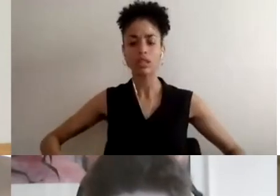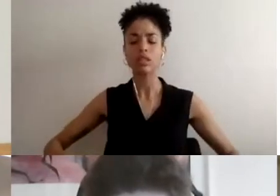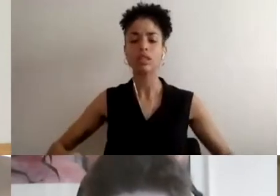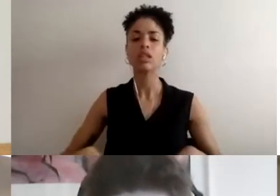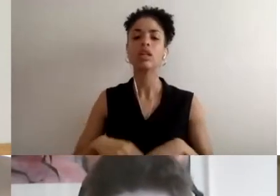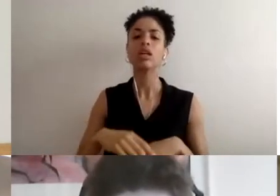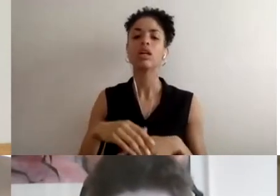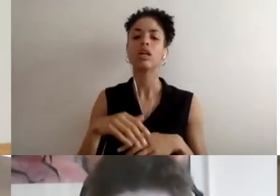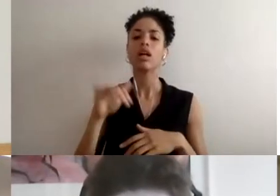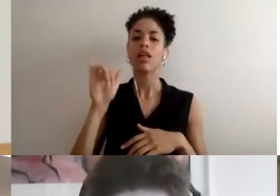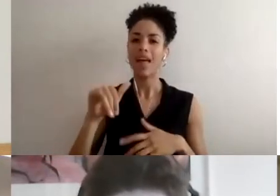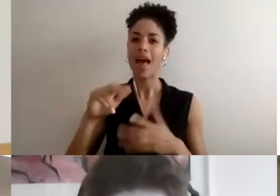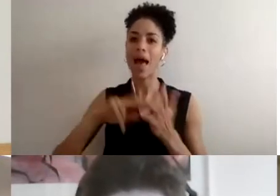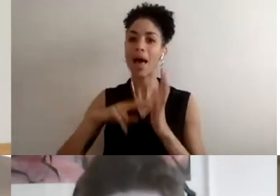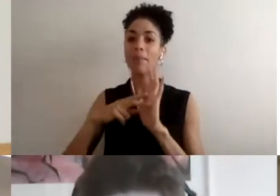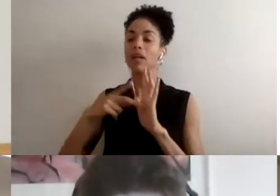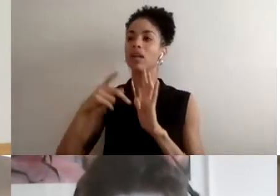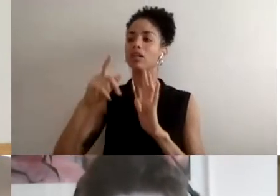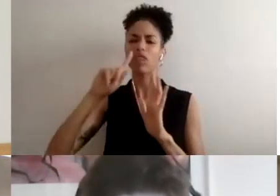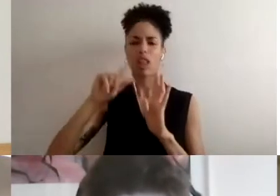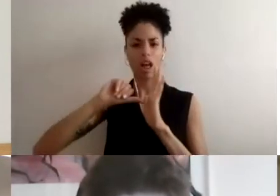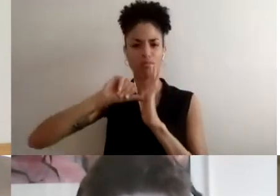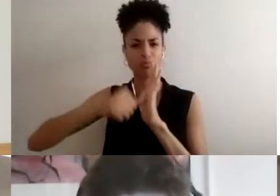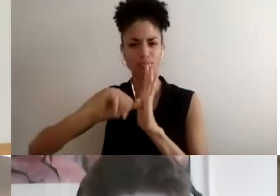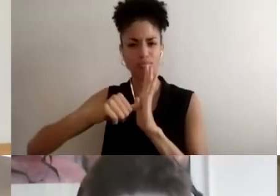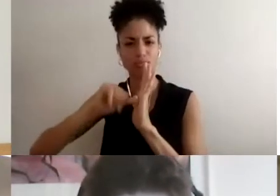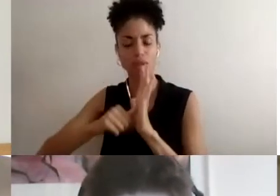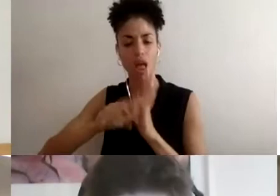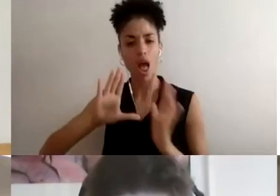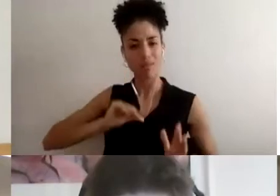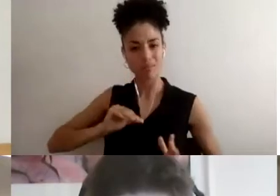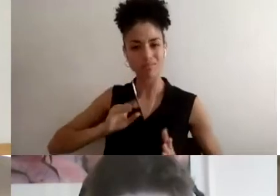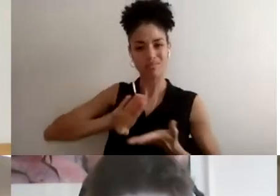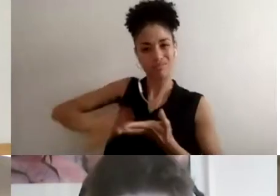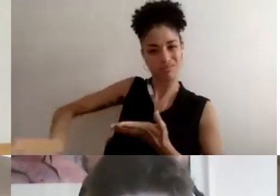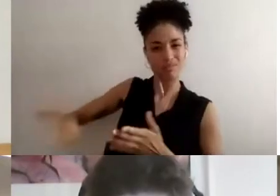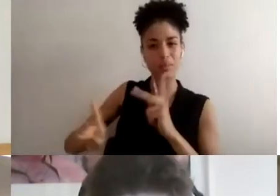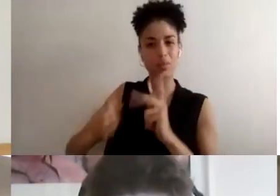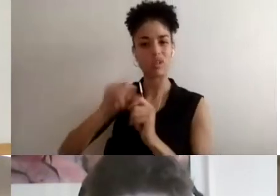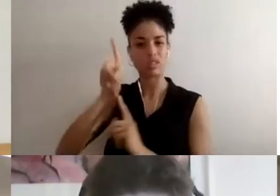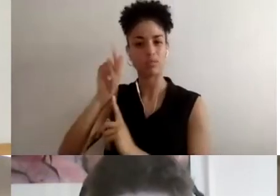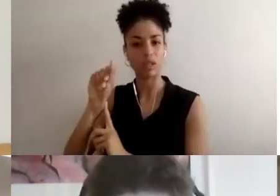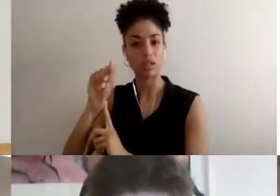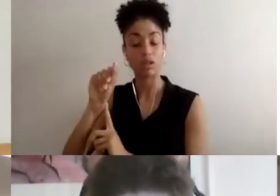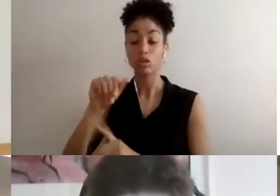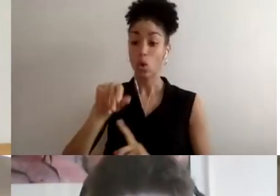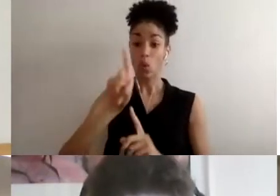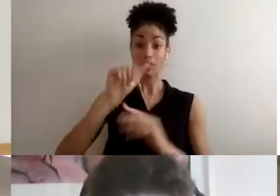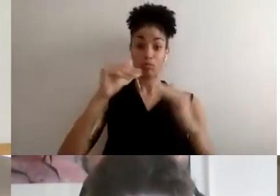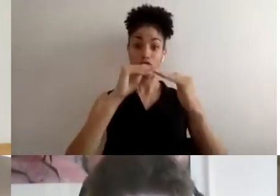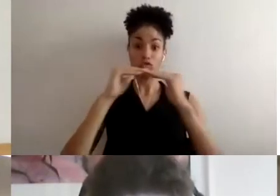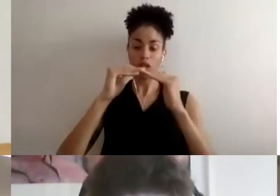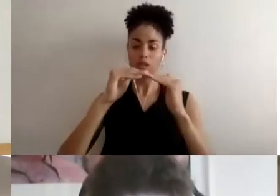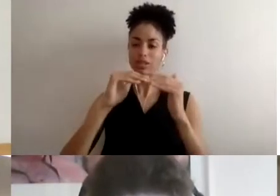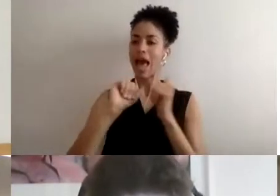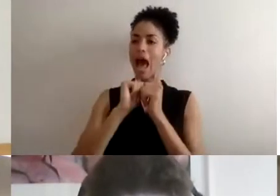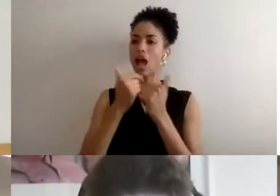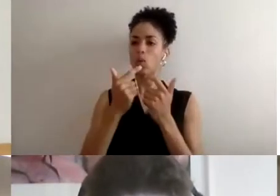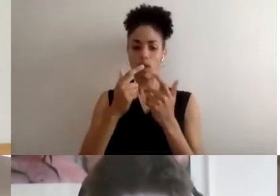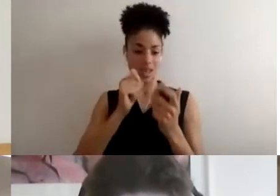reinforce that dehumanizing of people with disabilities. So when I think of disability justice, it's really about how can we change our attitudes and also our